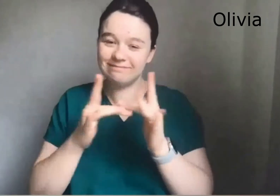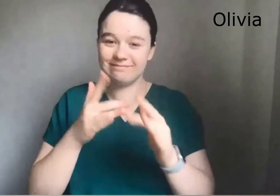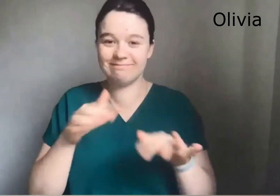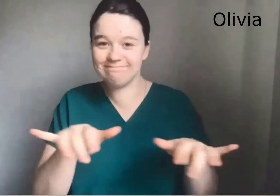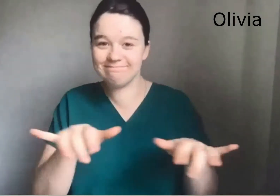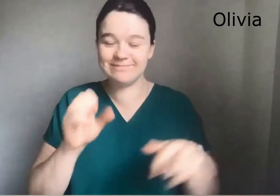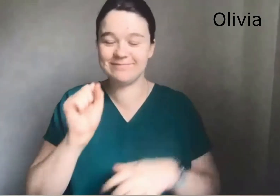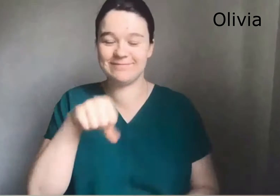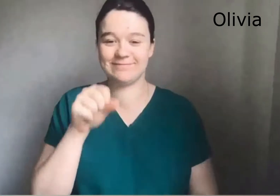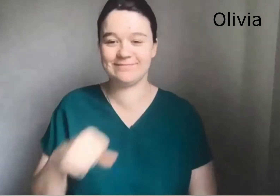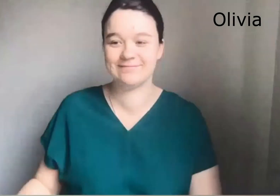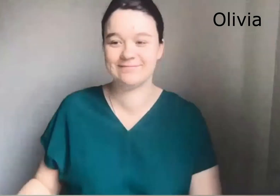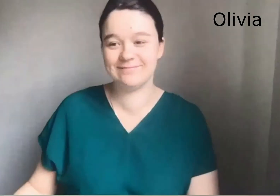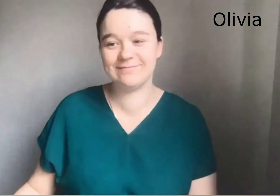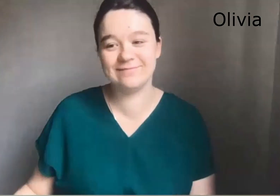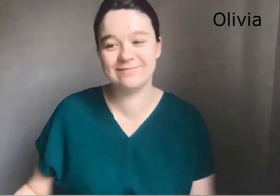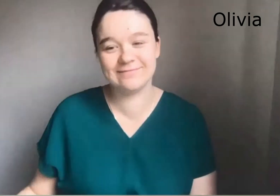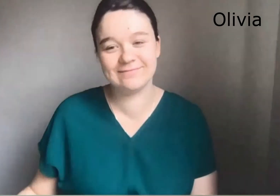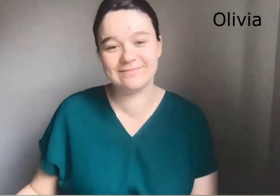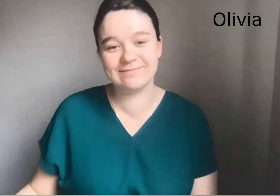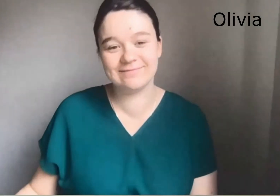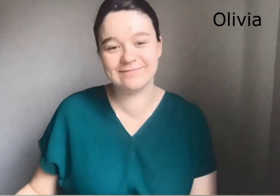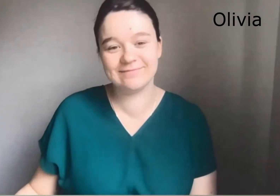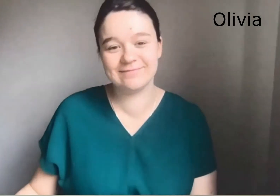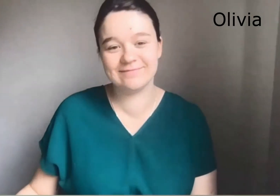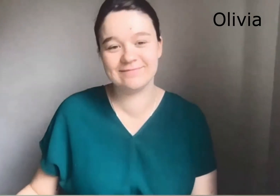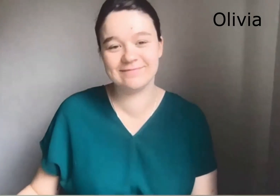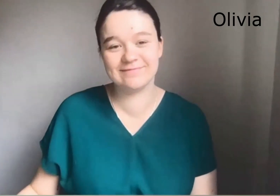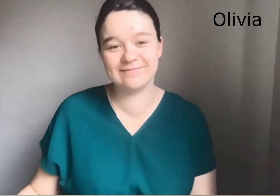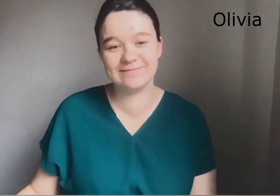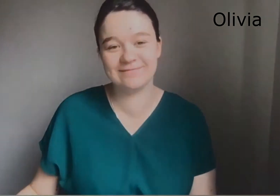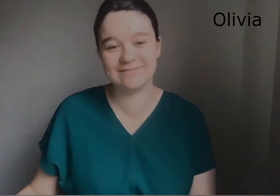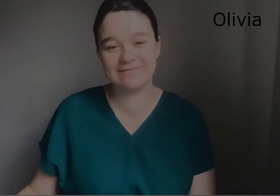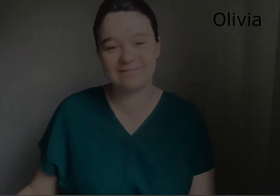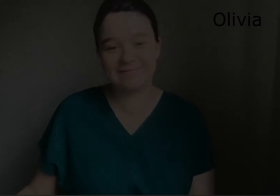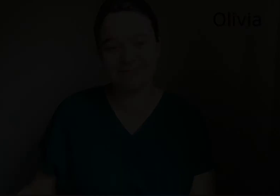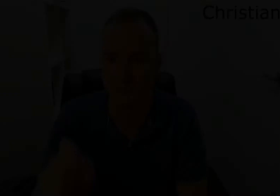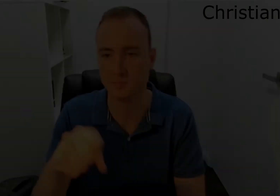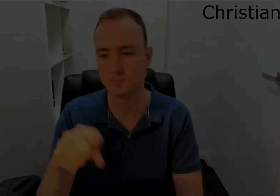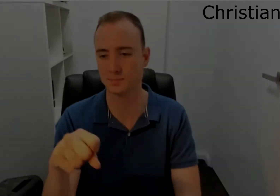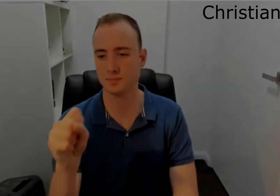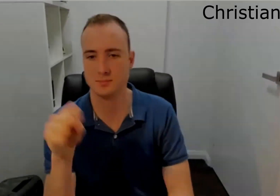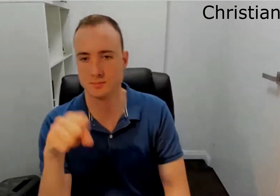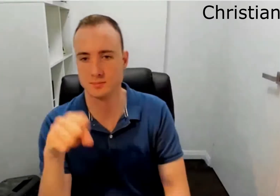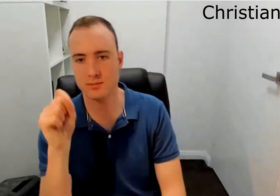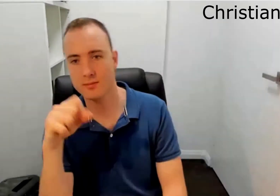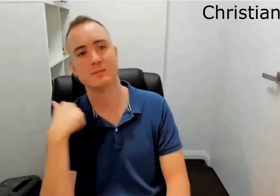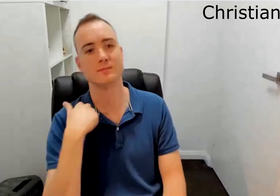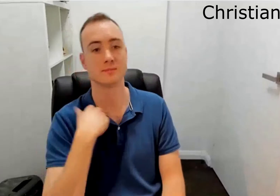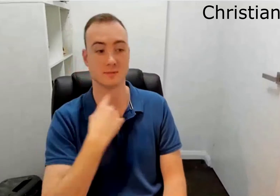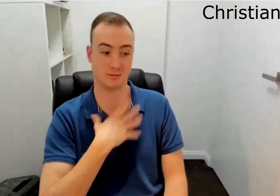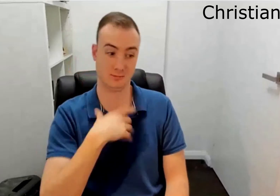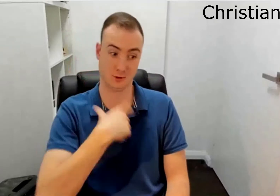Um, yeah plenty of online Online work and yeah What do you like to do? Yes, I do